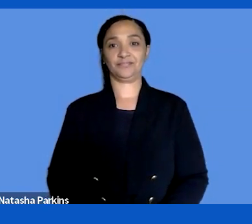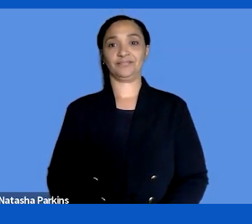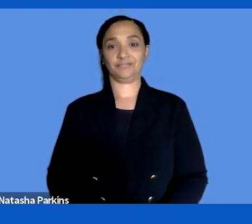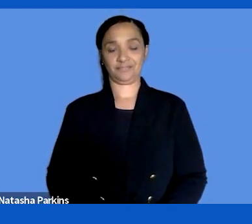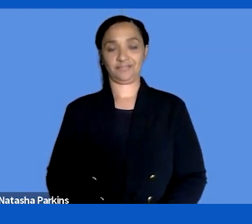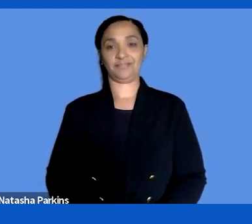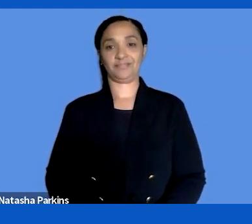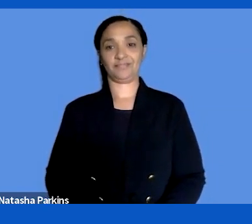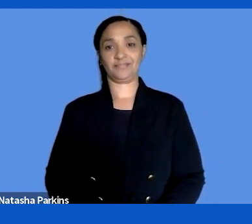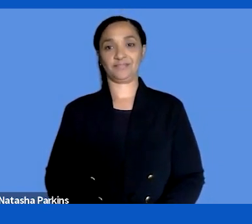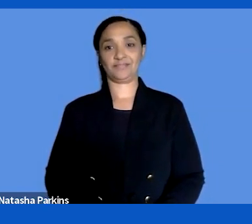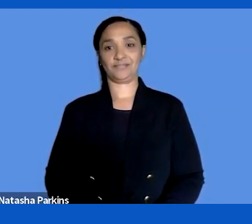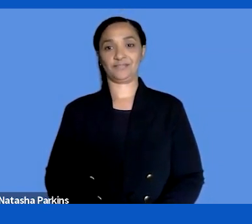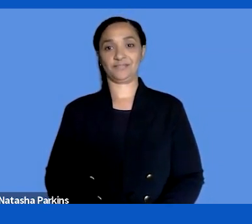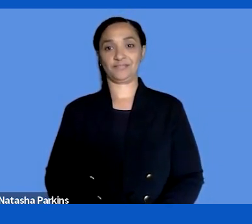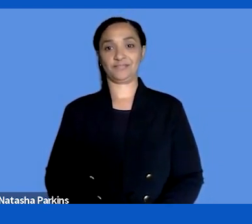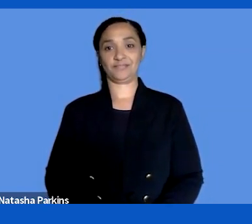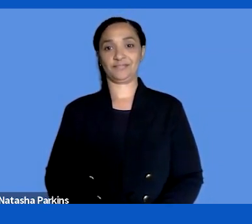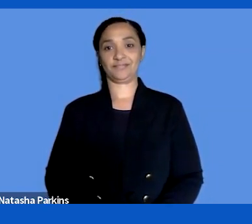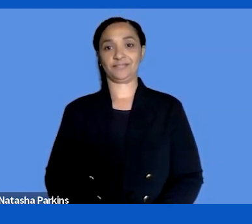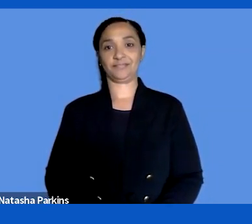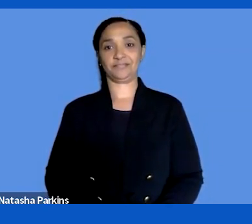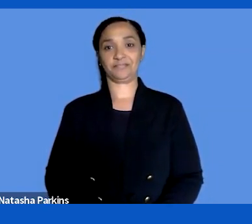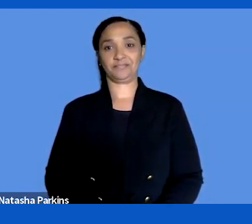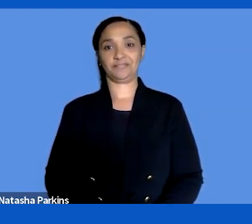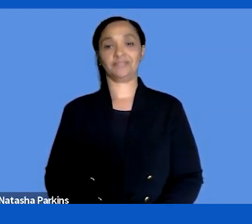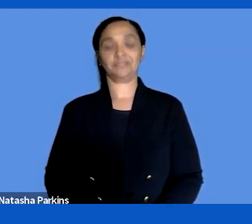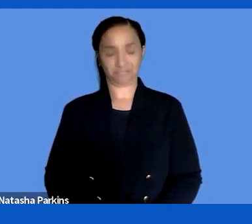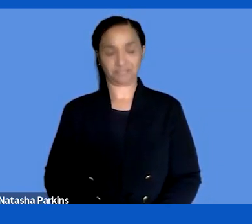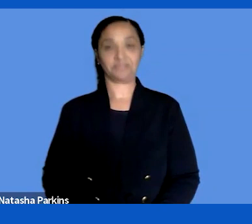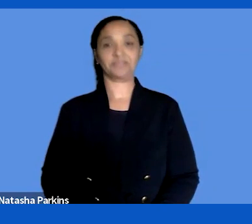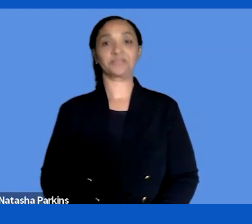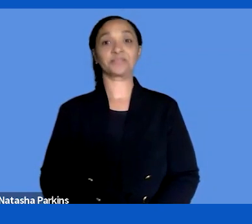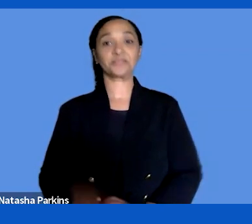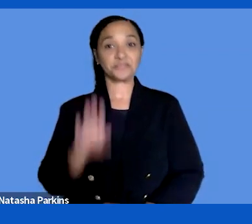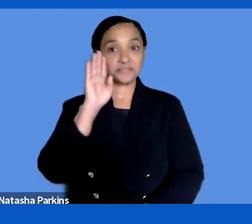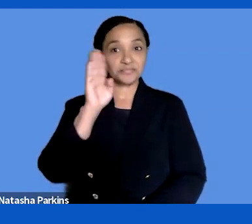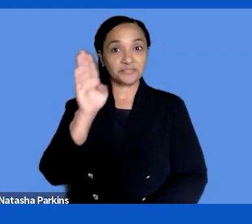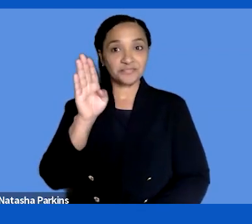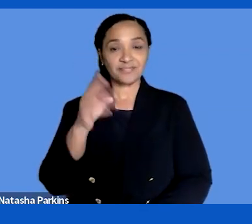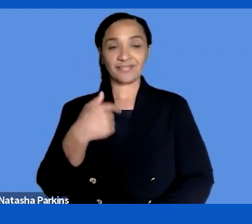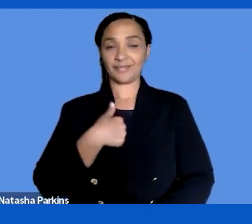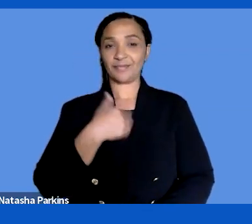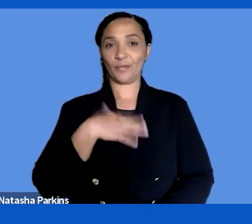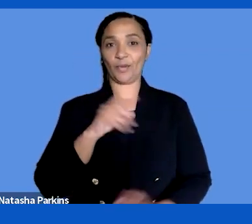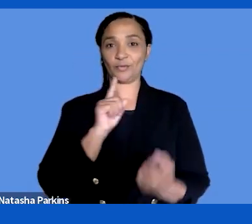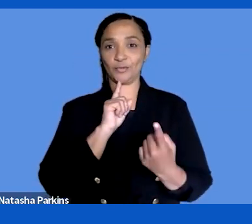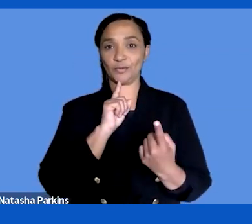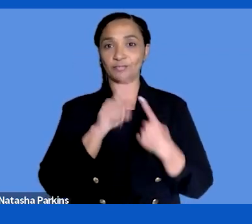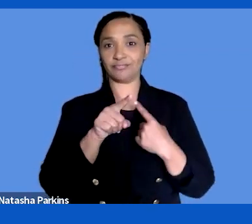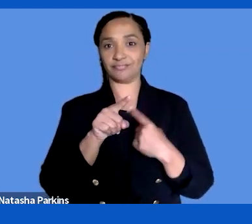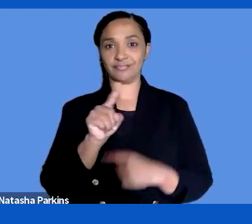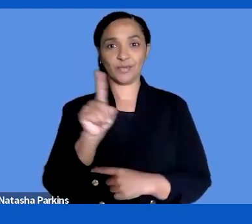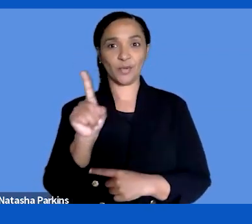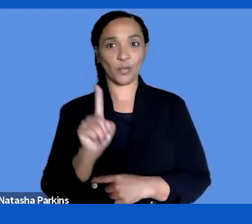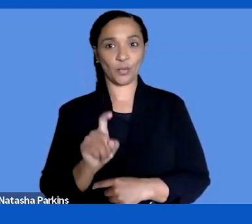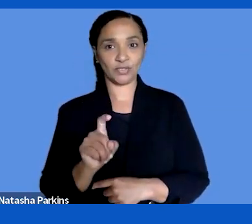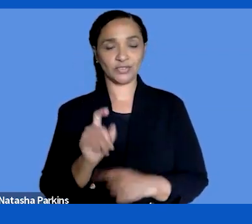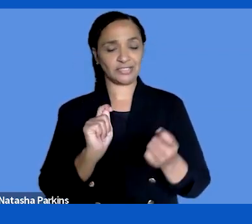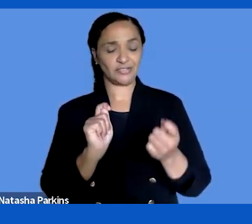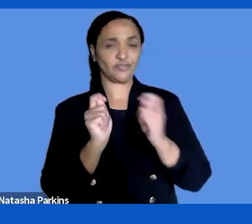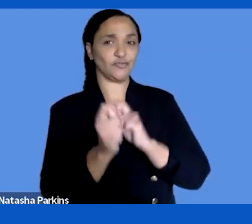I would like to tweak the question when I think about minimum requirements,